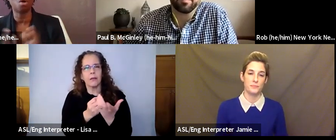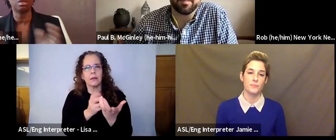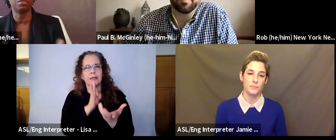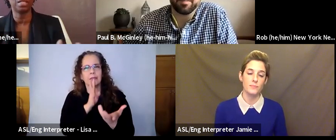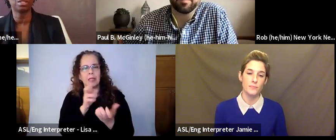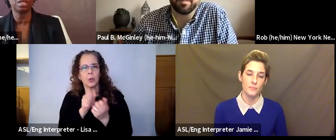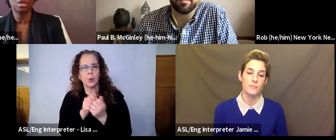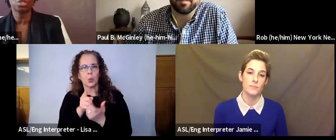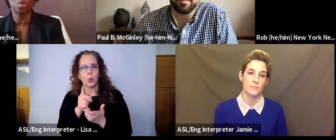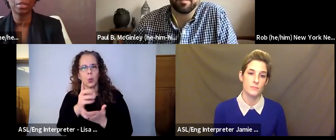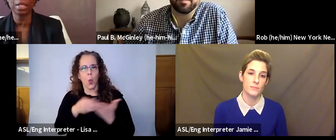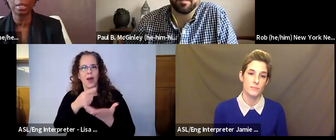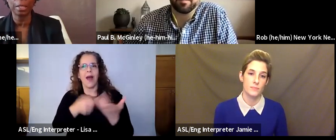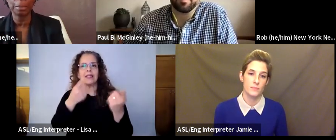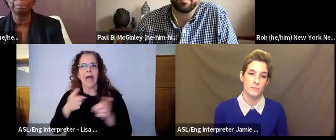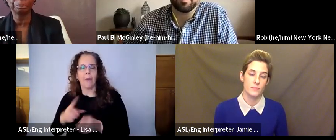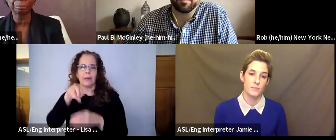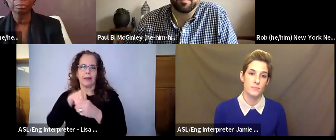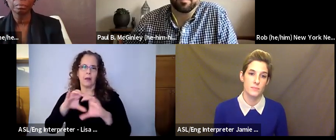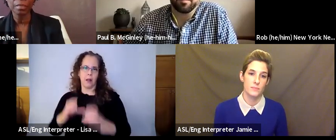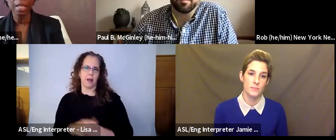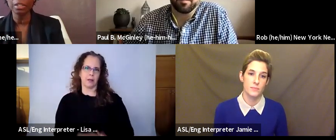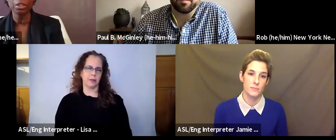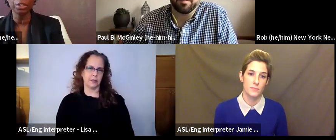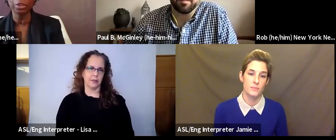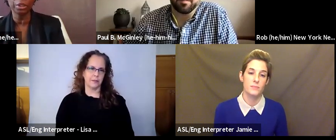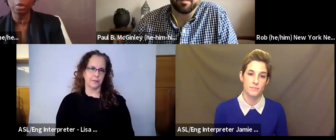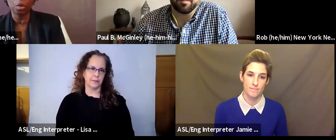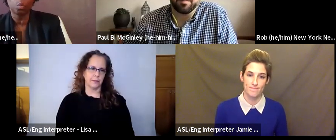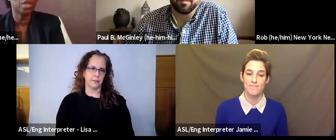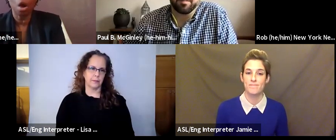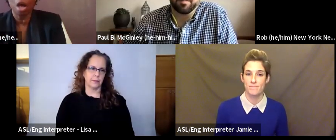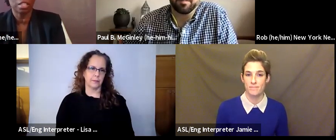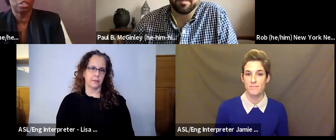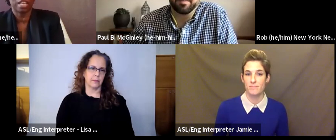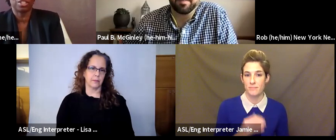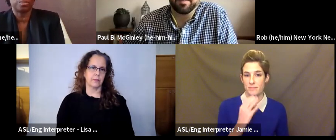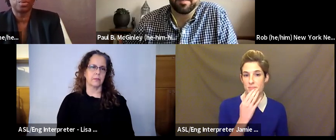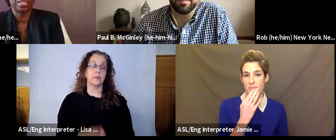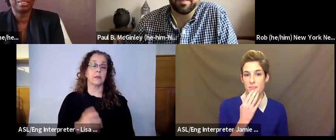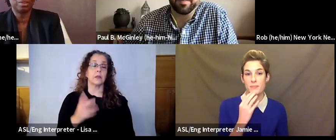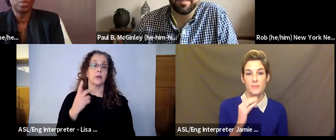all of this. So I think we know arts education is important. We